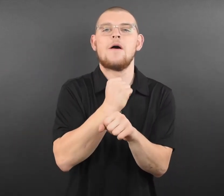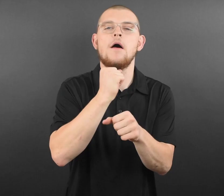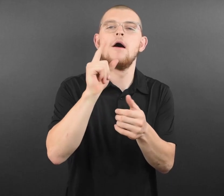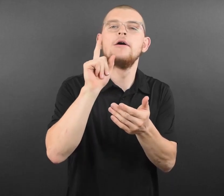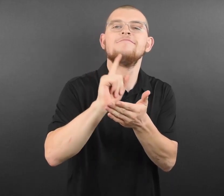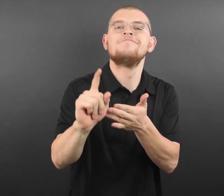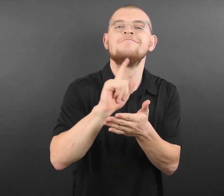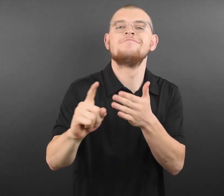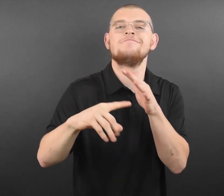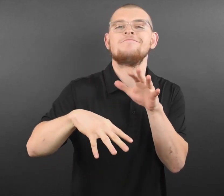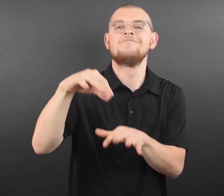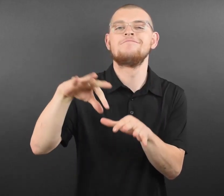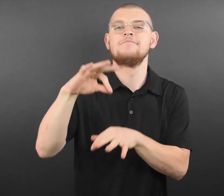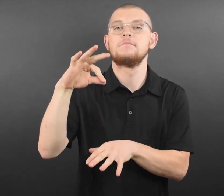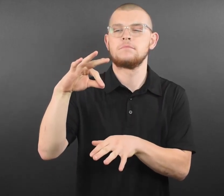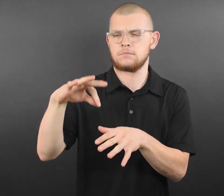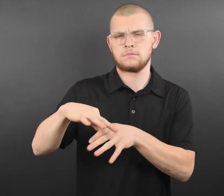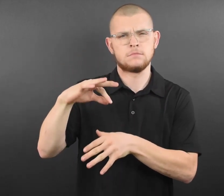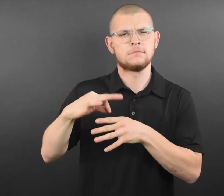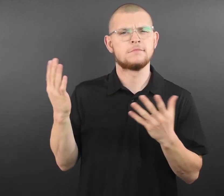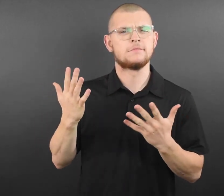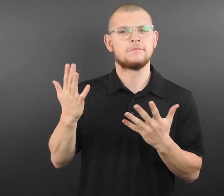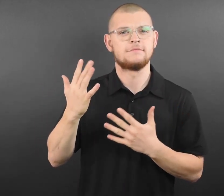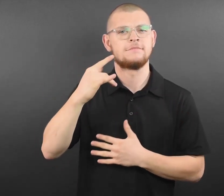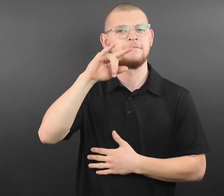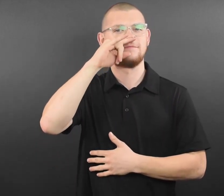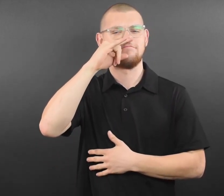that will be awarded to winners of the weekly drawings